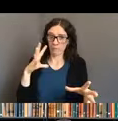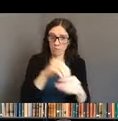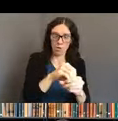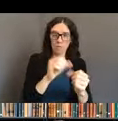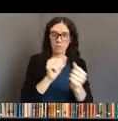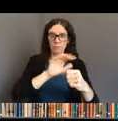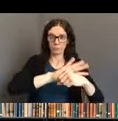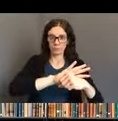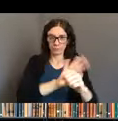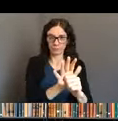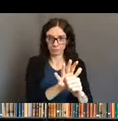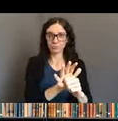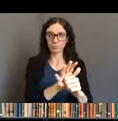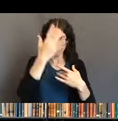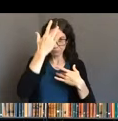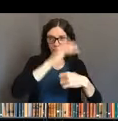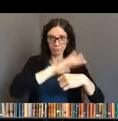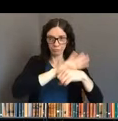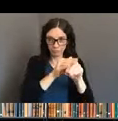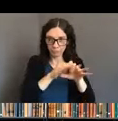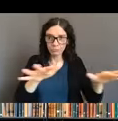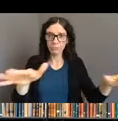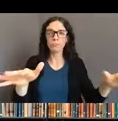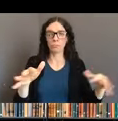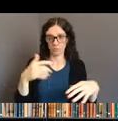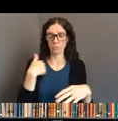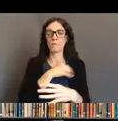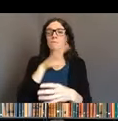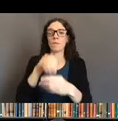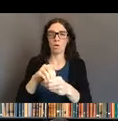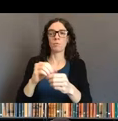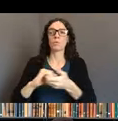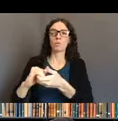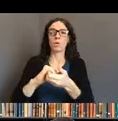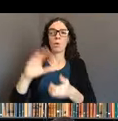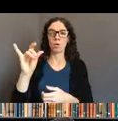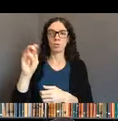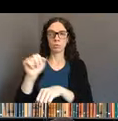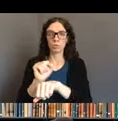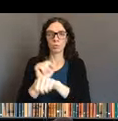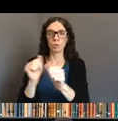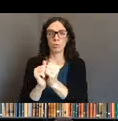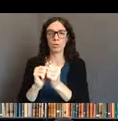issues and involved in coalition work with DRO, which we'll be talking about shortly.